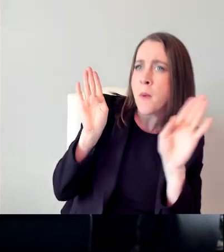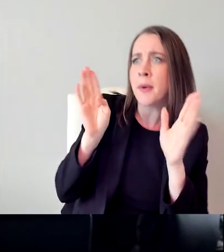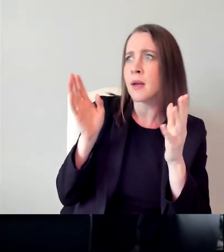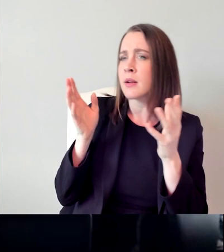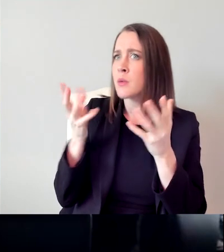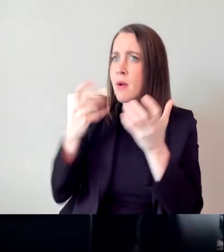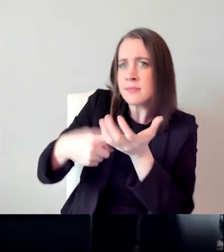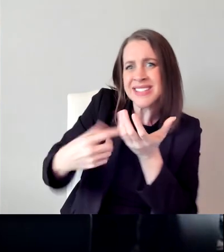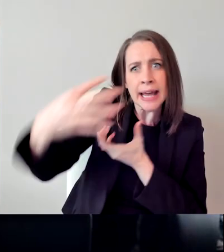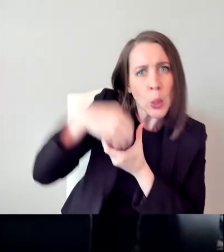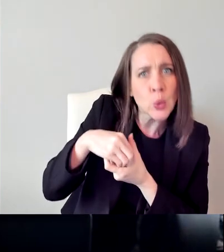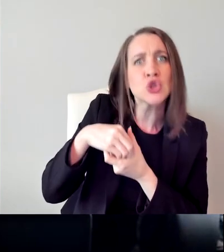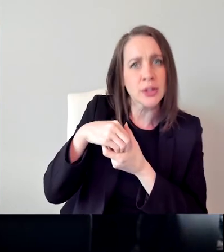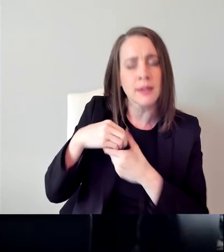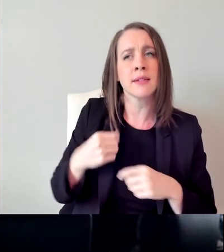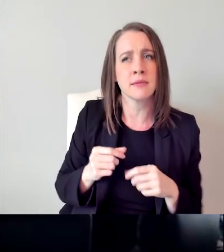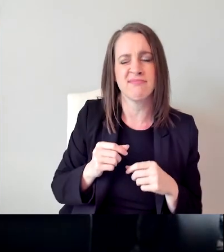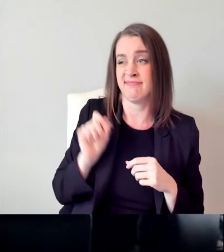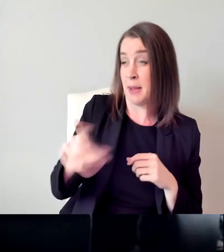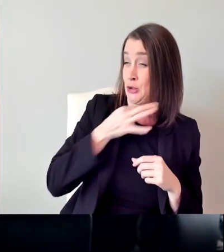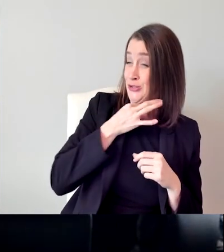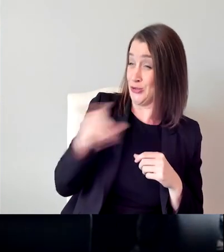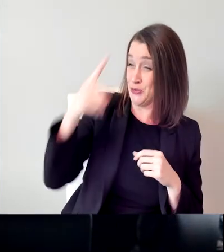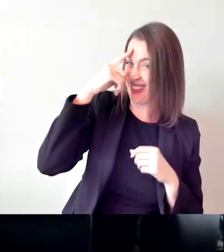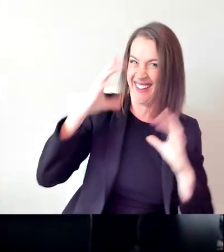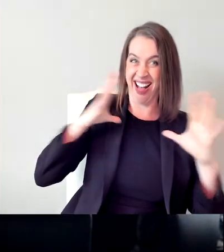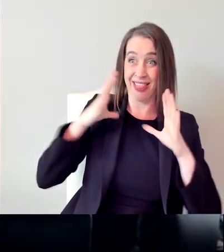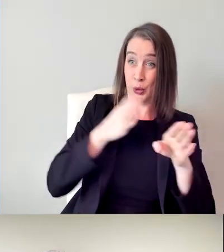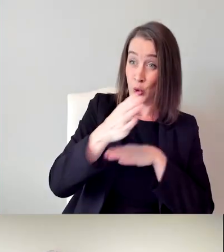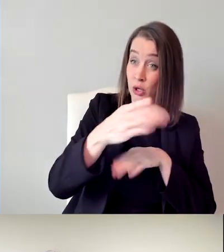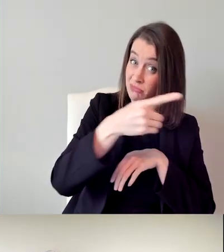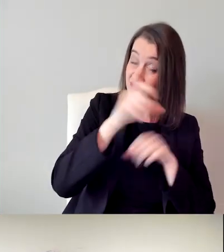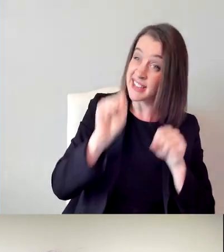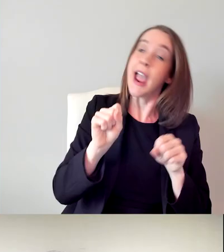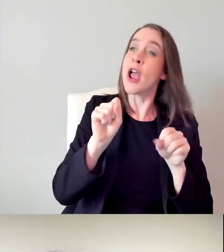Do you think that the industry could do more than what it's doing currently? Absolutely.